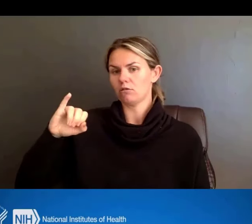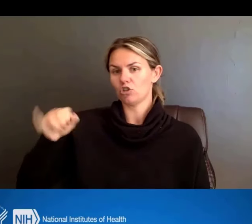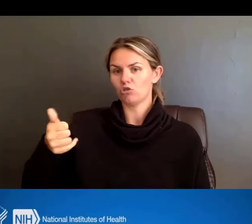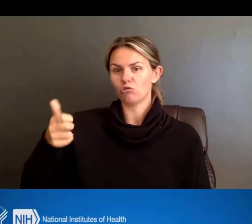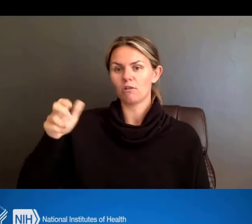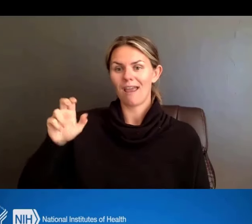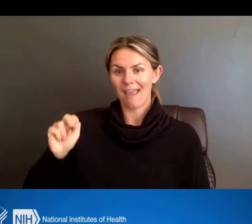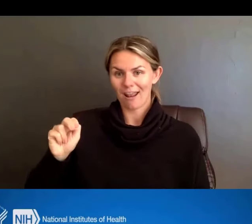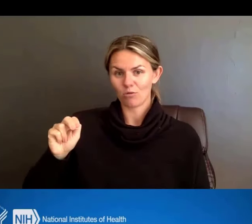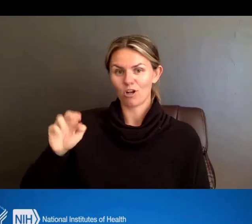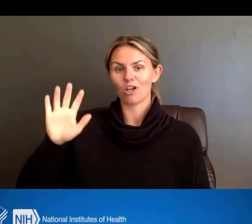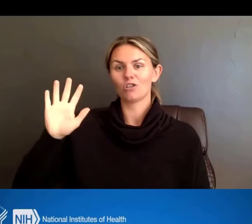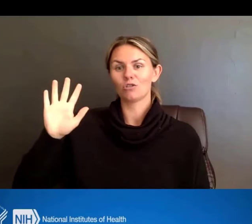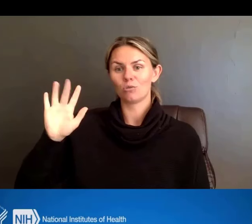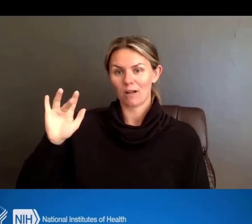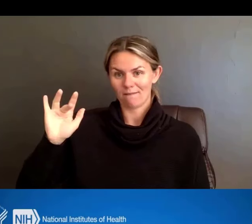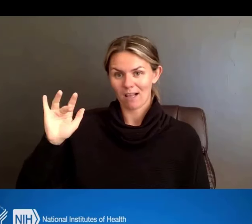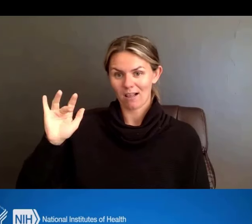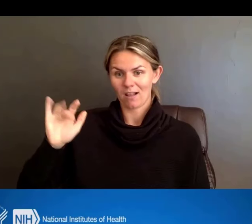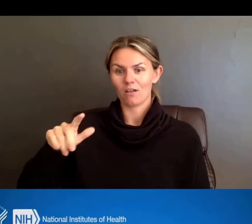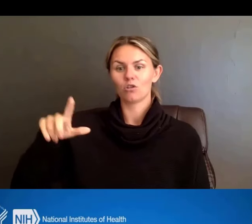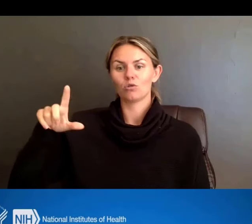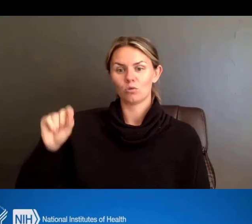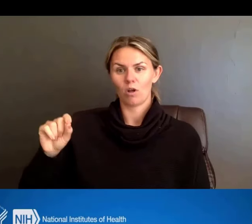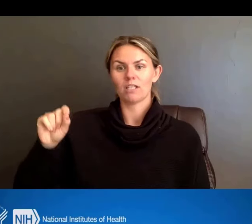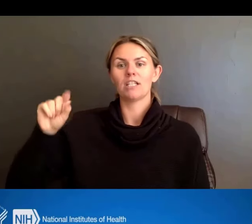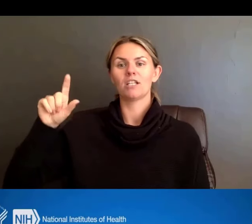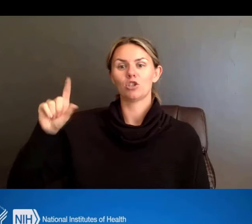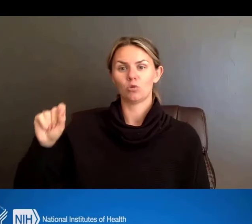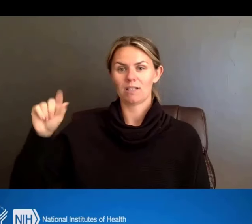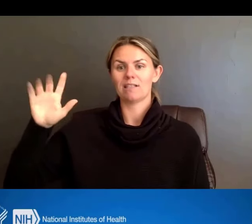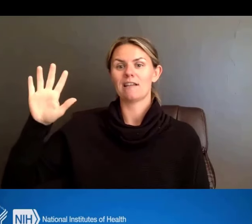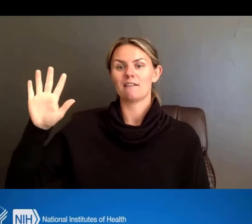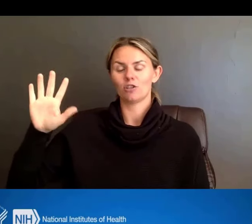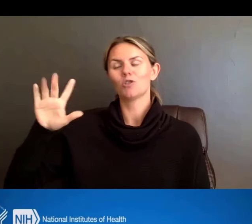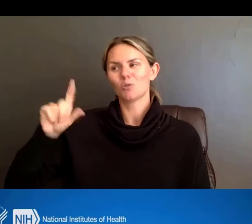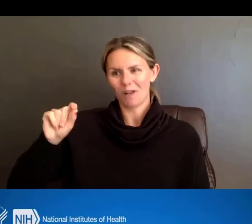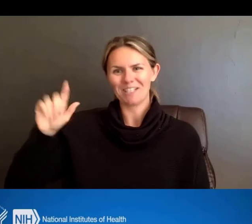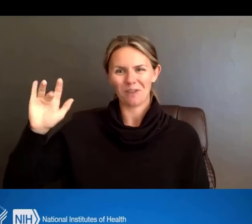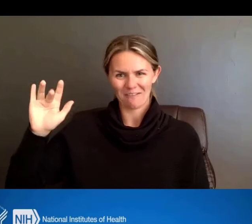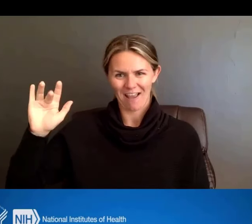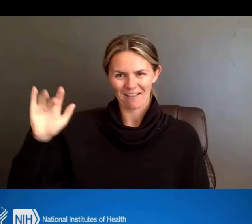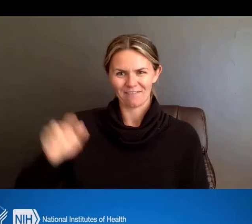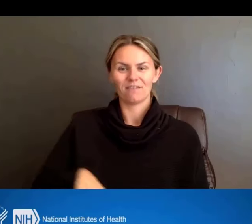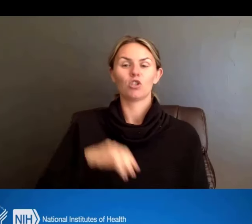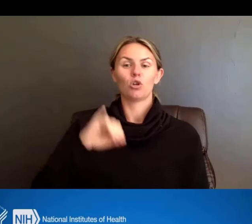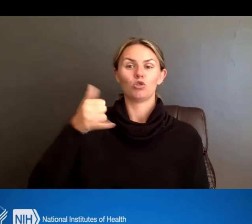or after January 25th of 2025. You see the list of activity codes